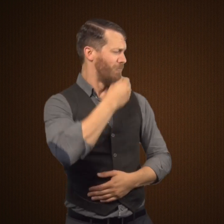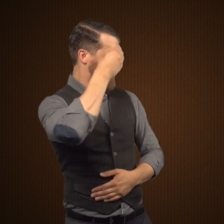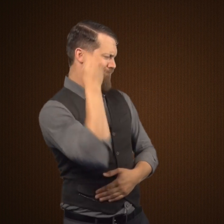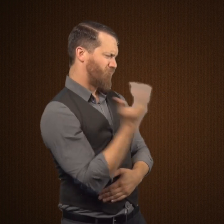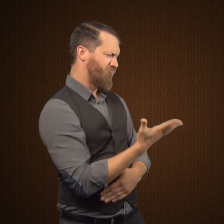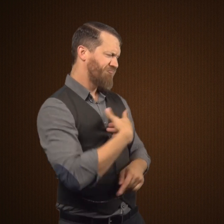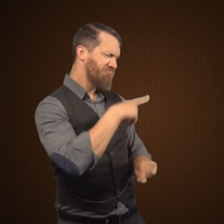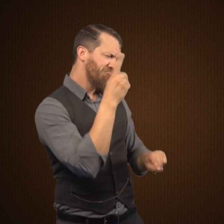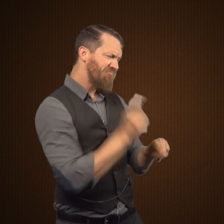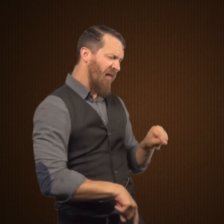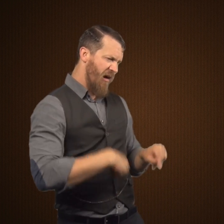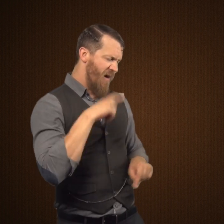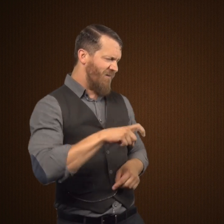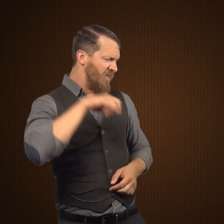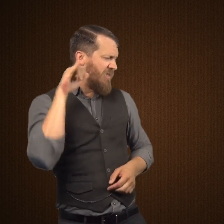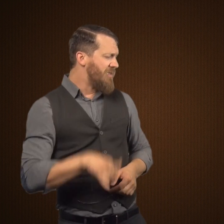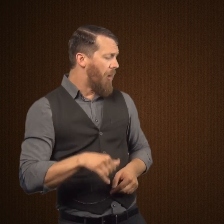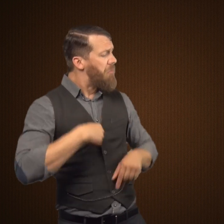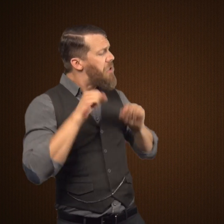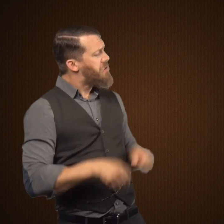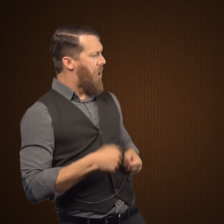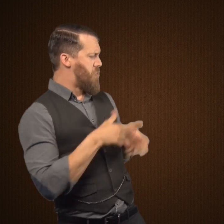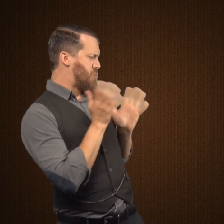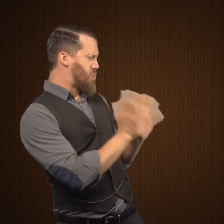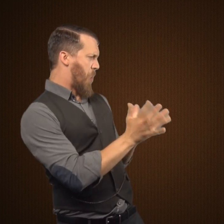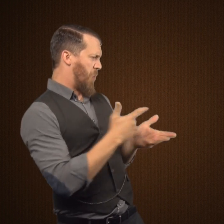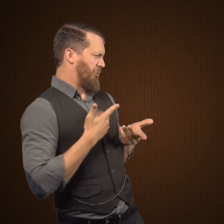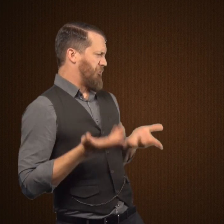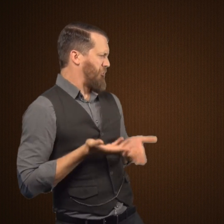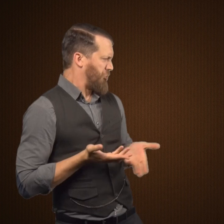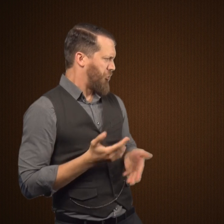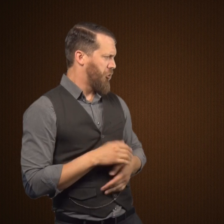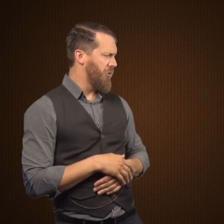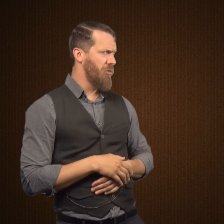Doctor Jekyll says, "I cannot come out. I'm going to stay here, but I can talk with you through my open window."